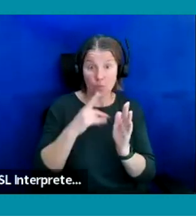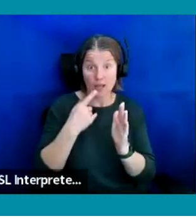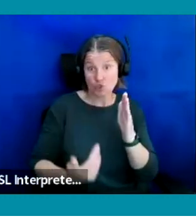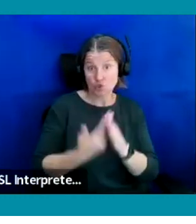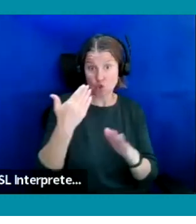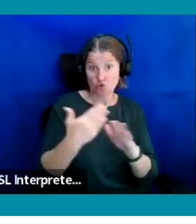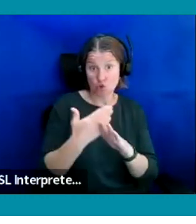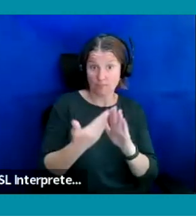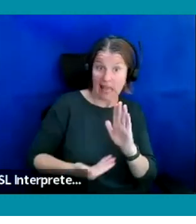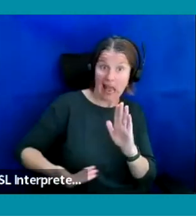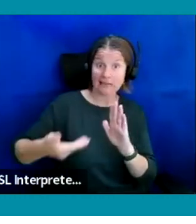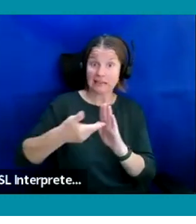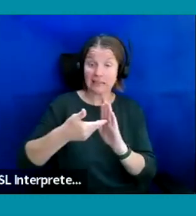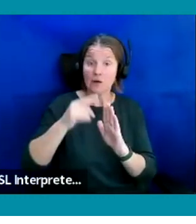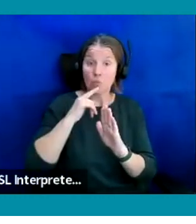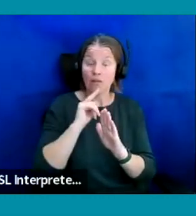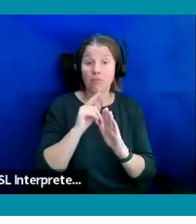you straight away - and you can save jobs.